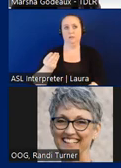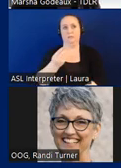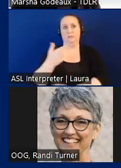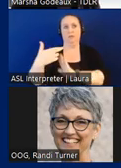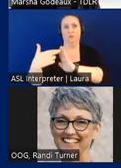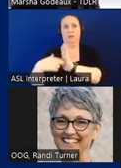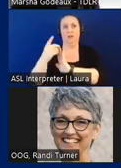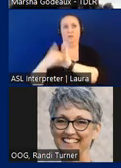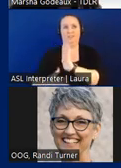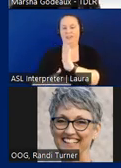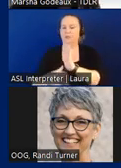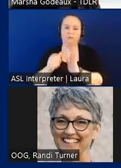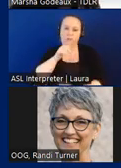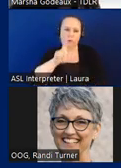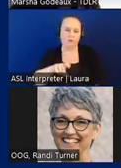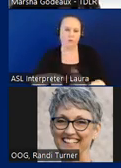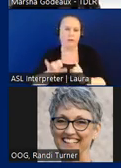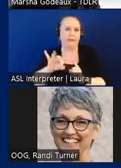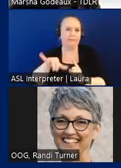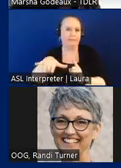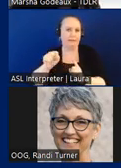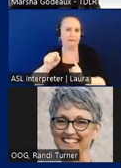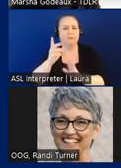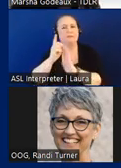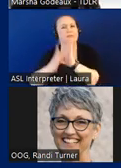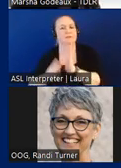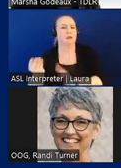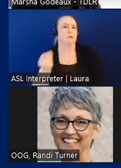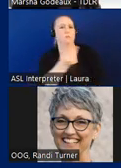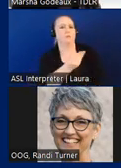they are the designer must provide the drawings of the RAS within 20 days of issue date,